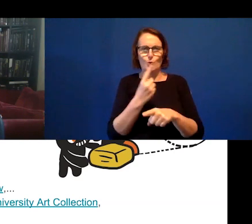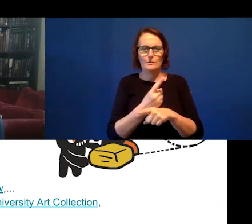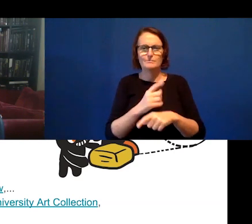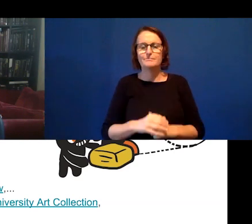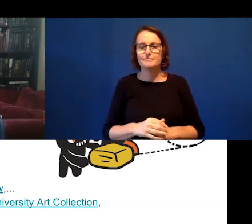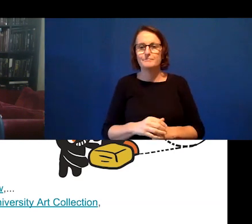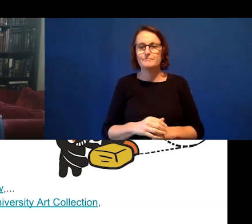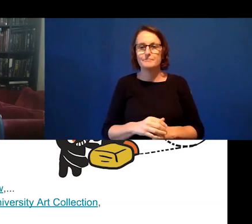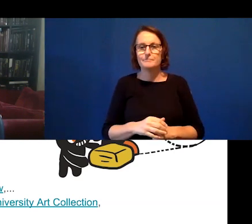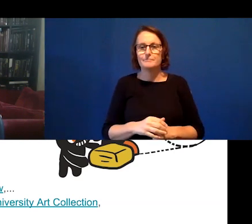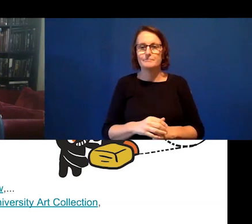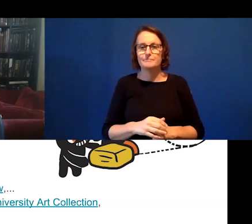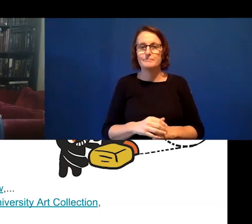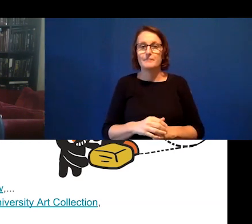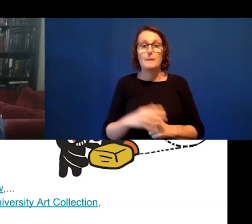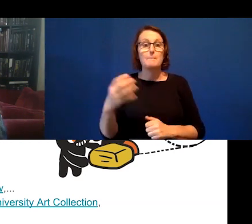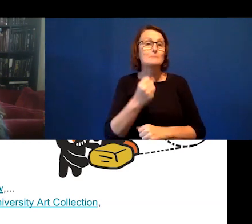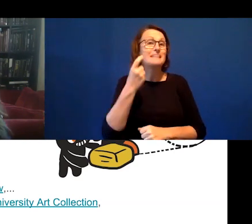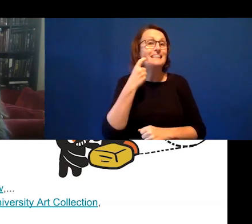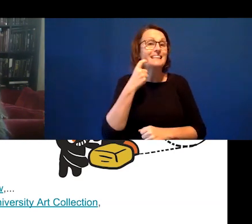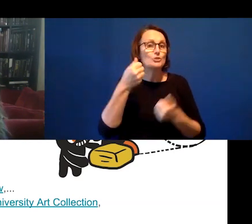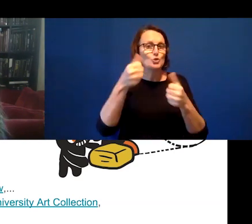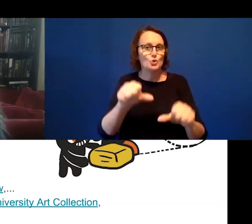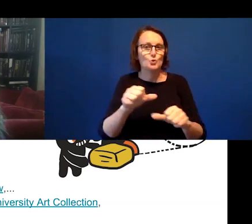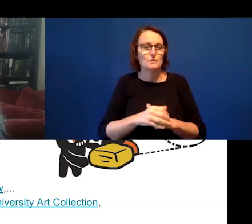The concept of easy of use. It's the